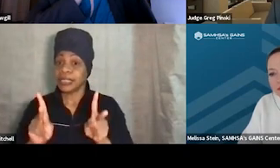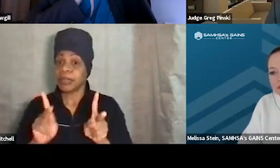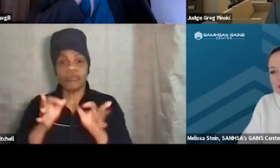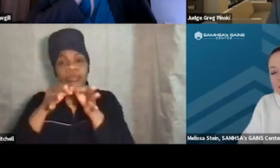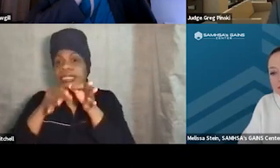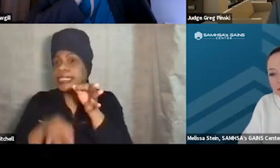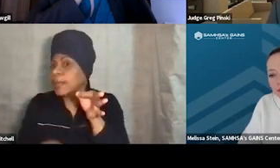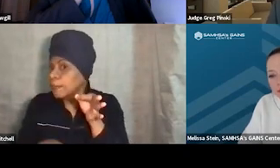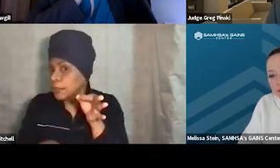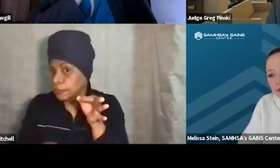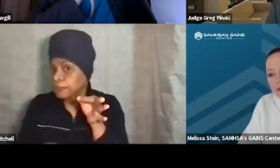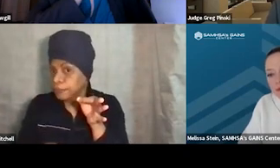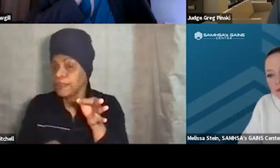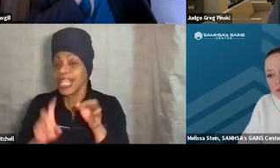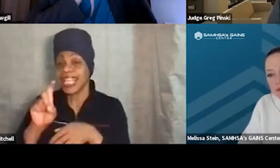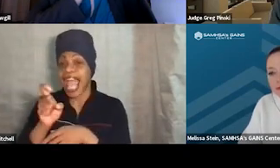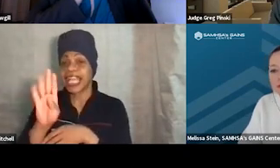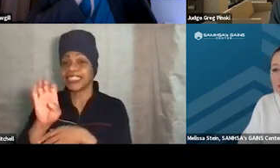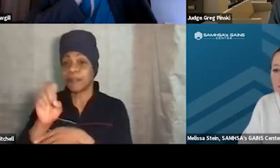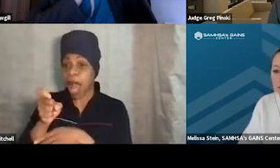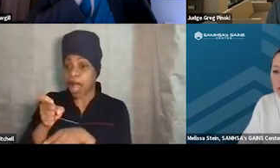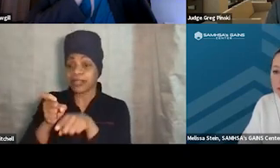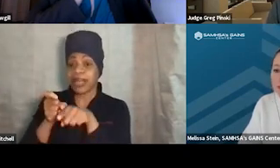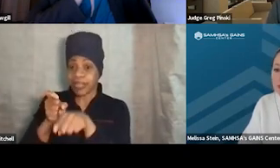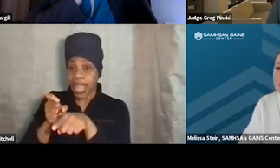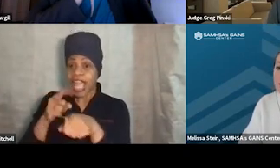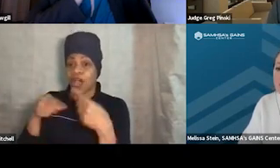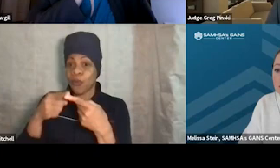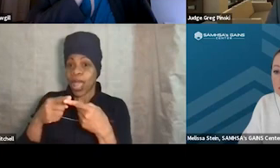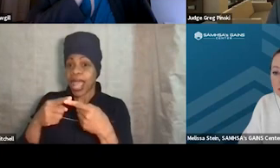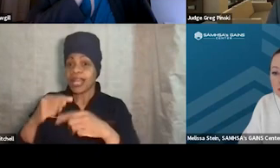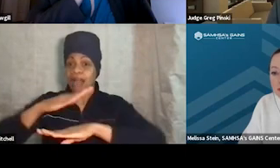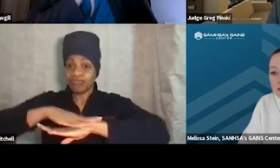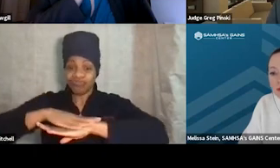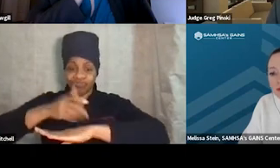And the Xbox was there when I was sitting on the bench, when I made the explanation,